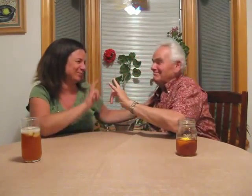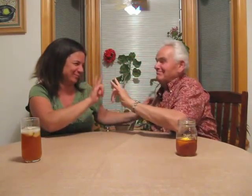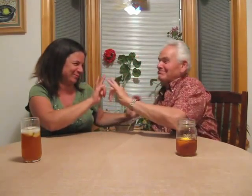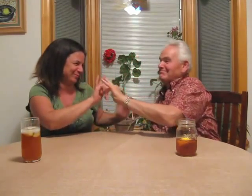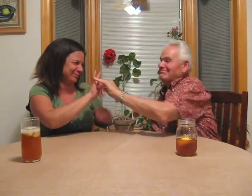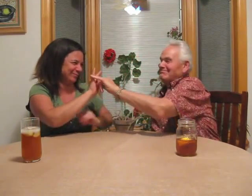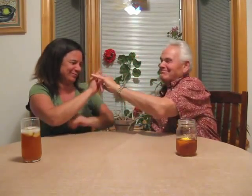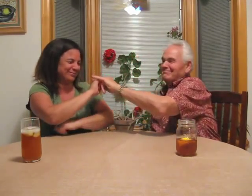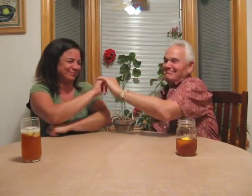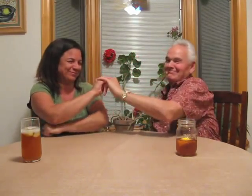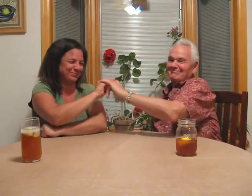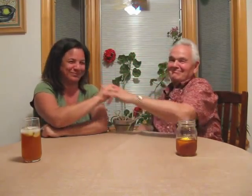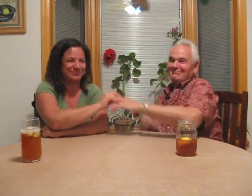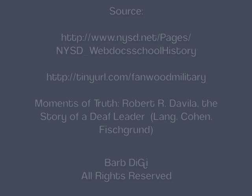Thank you! (saying “I love you” to each other)